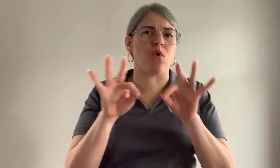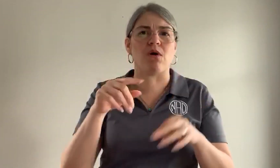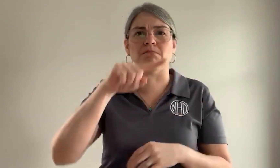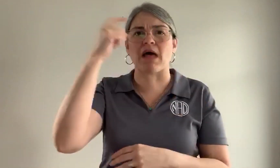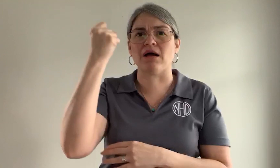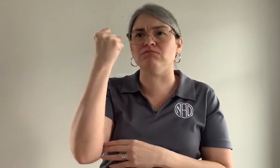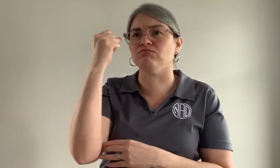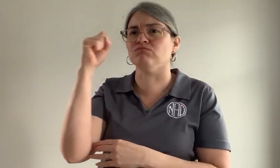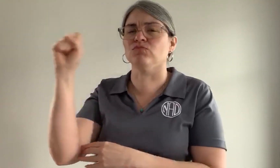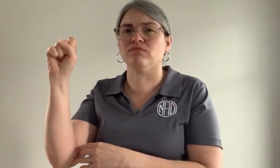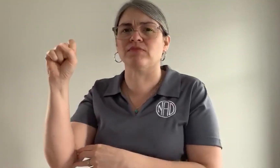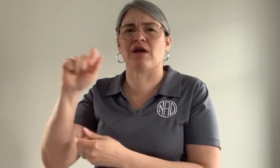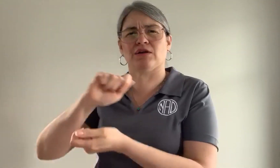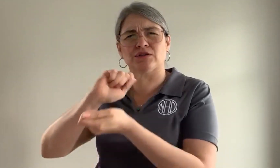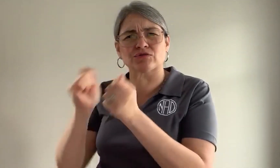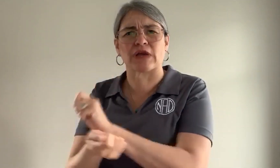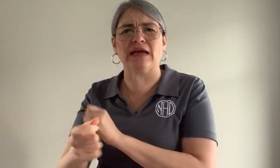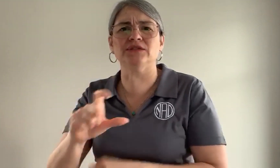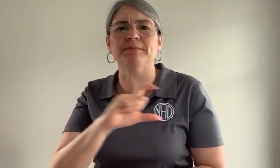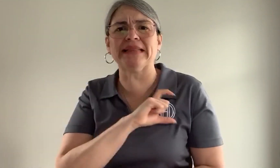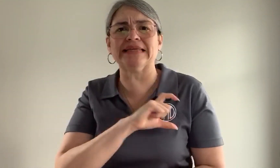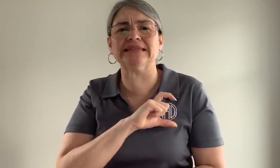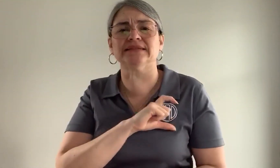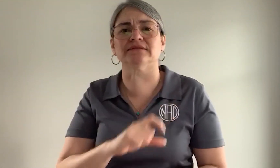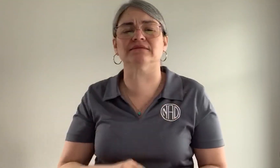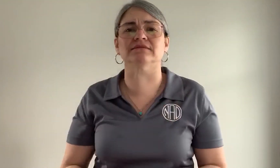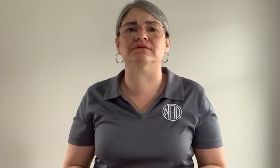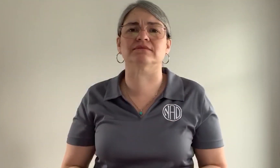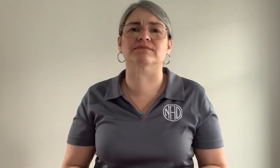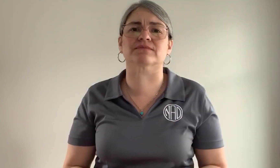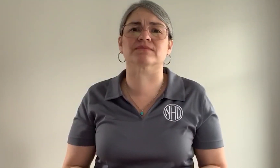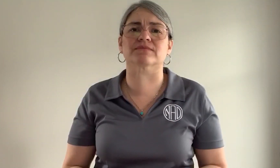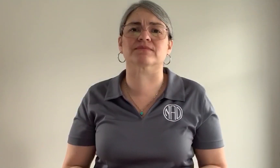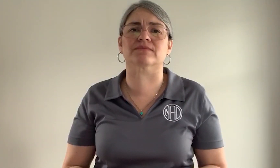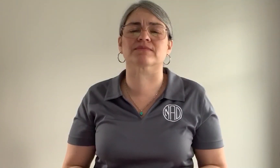of Black-led movements and the restructuring of policing.